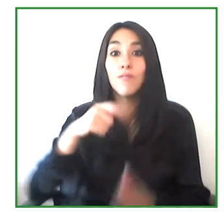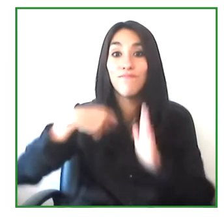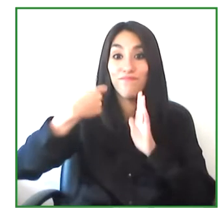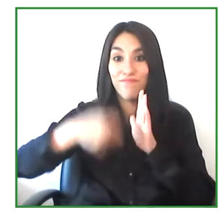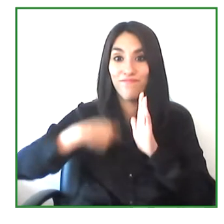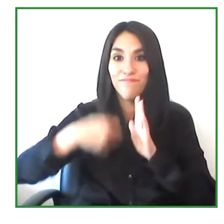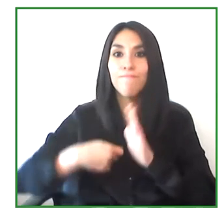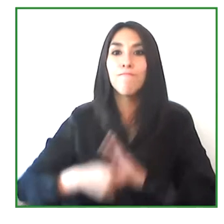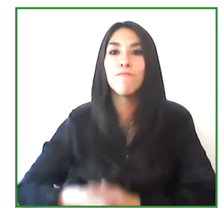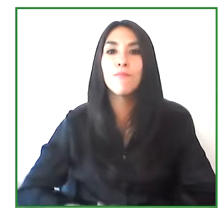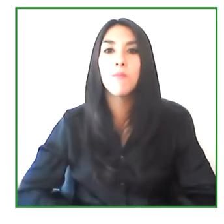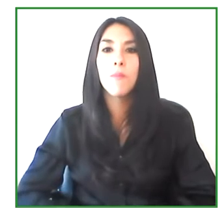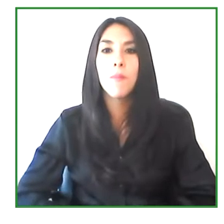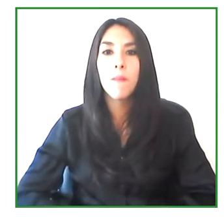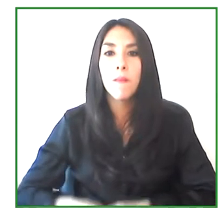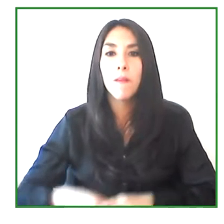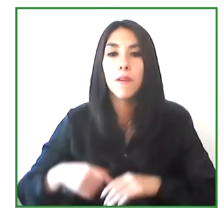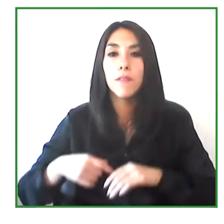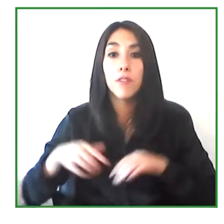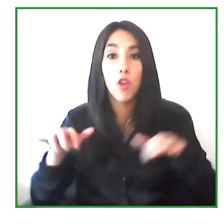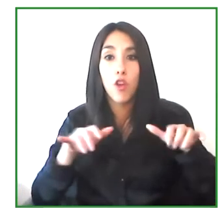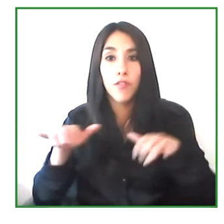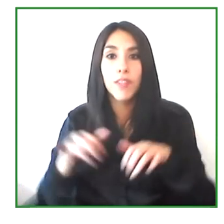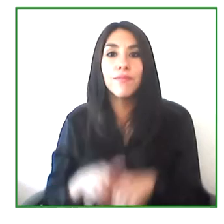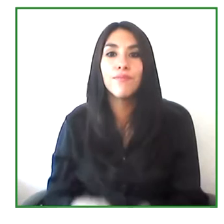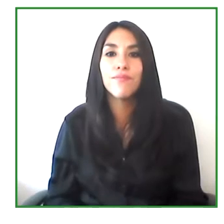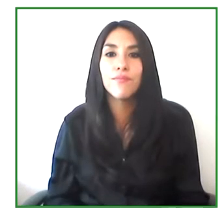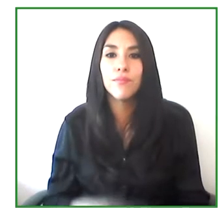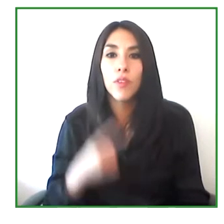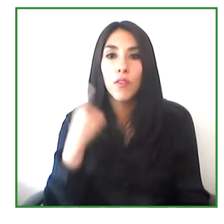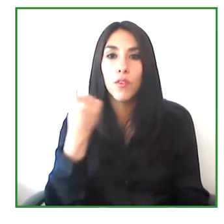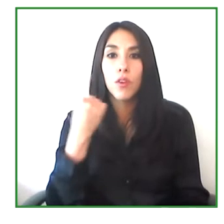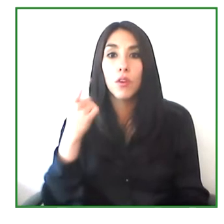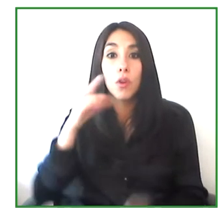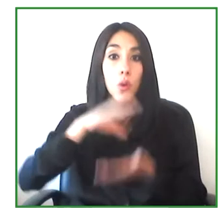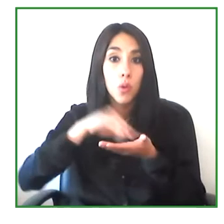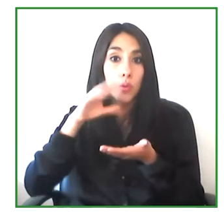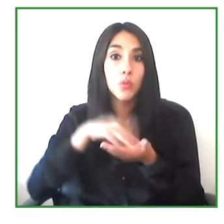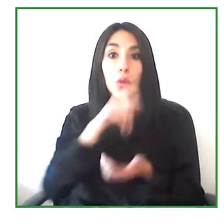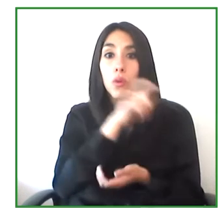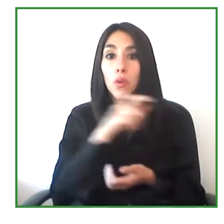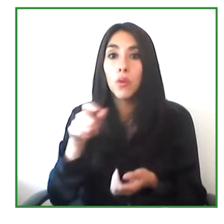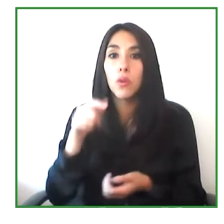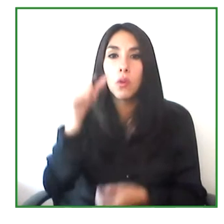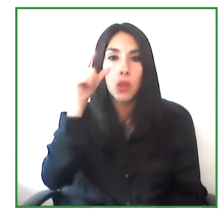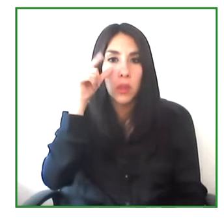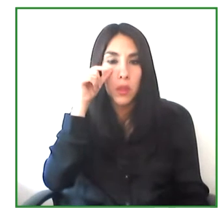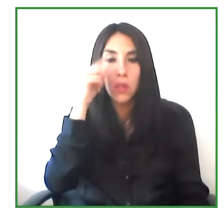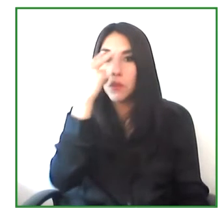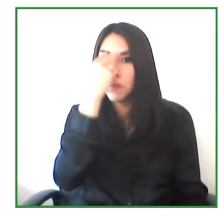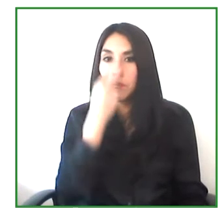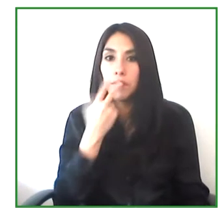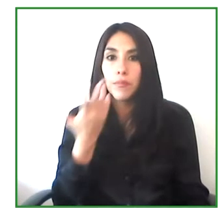that is this platform of learning for people with visual impairments, we have had different challenges.